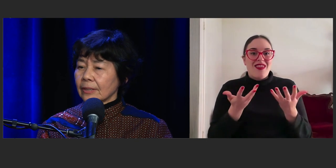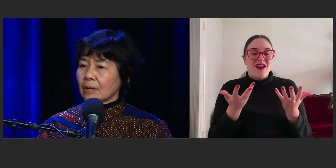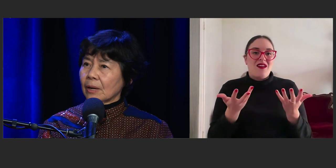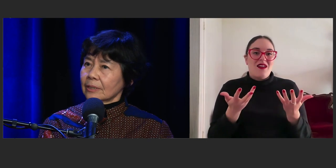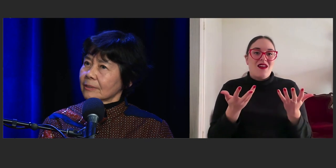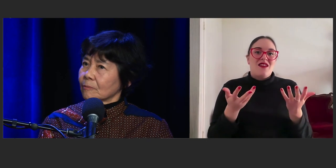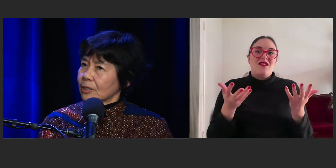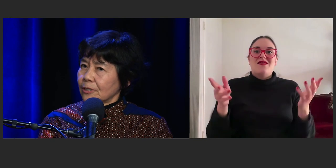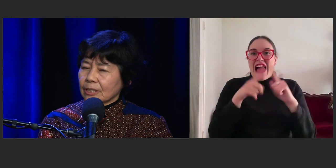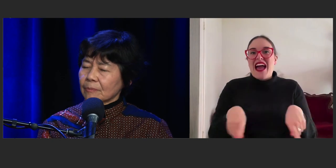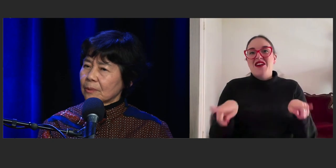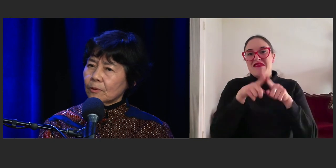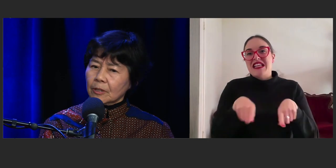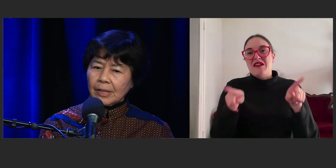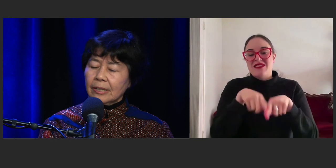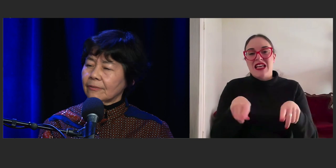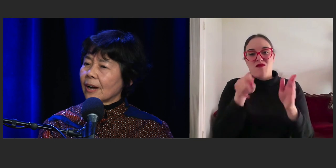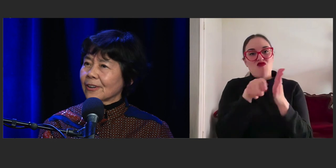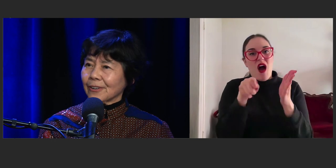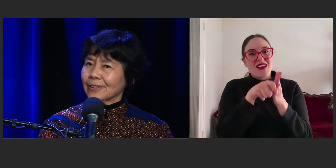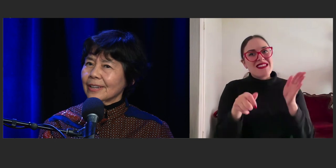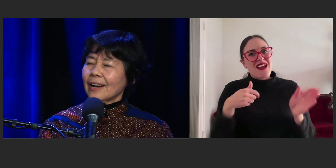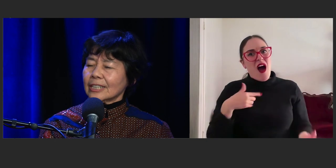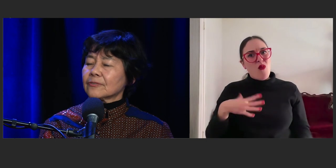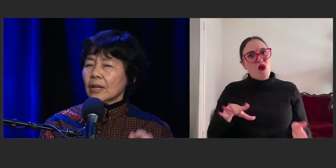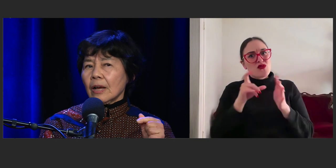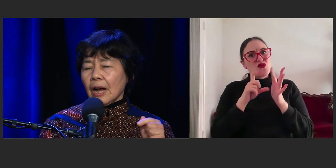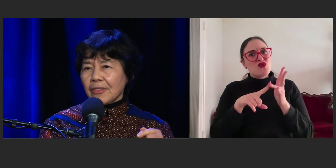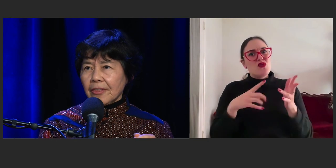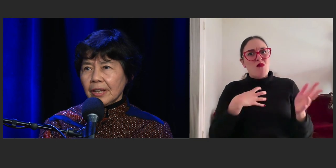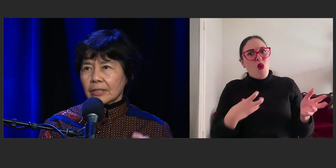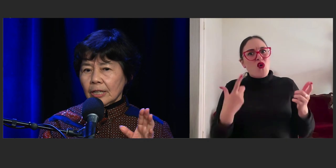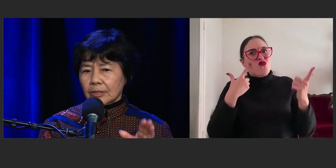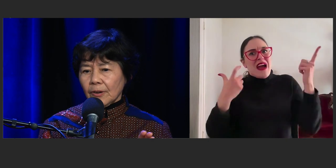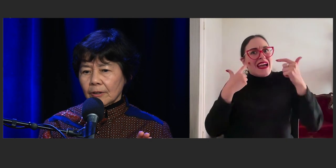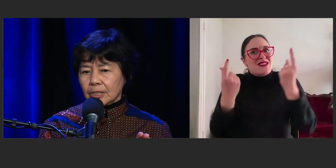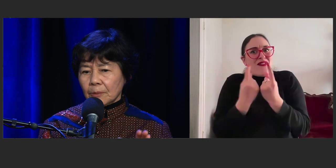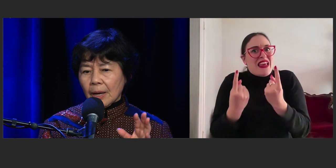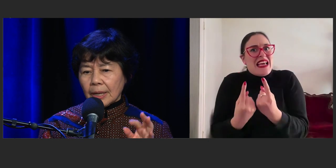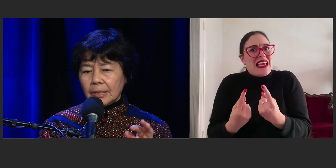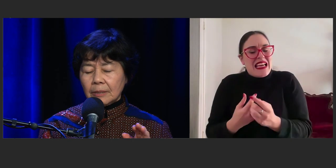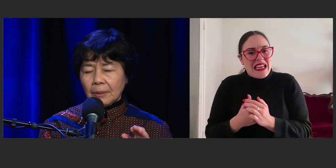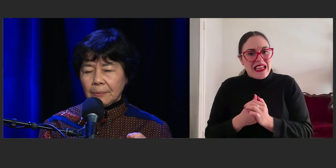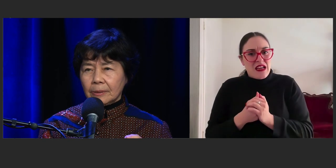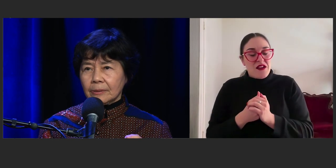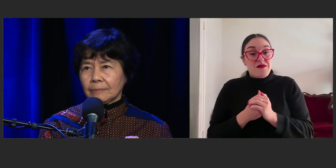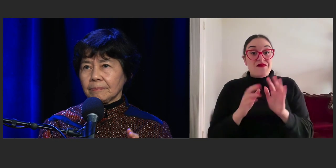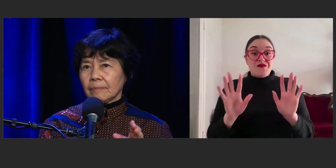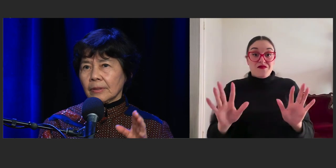and I might want to do something more creative. I dunno, I think that as far as the marketing people